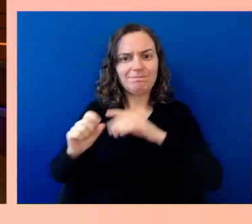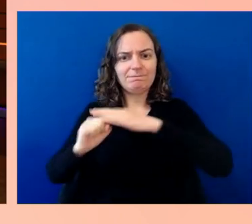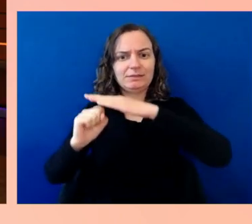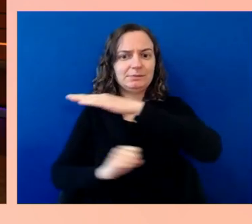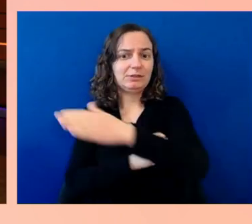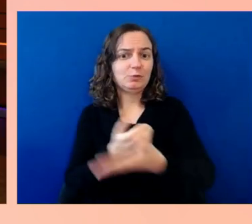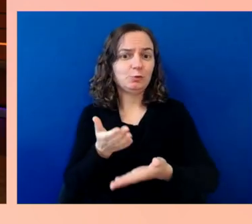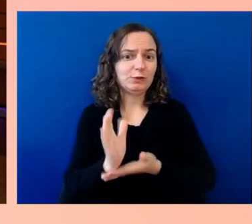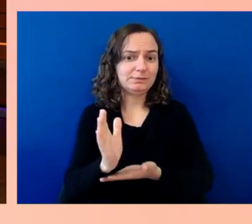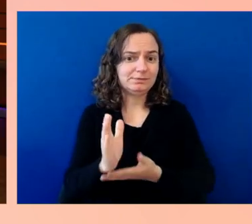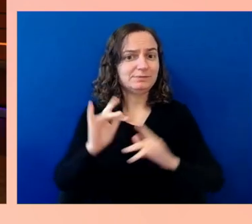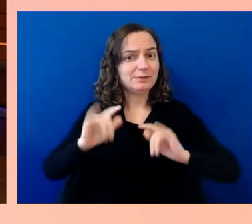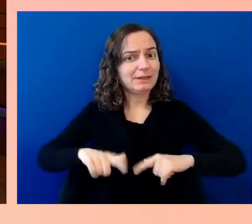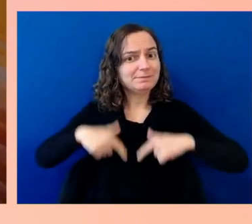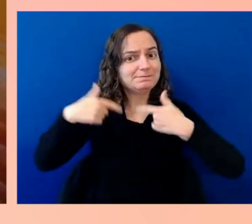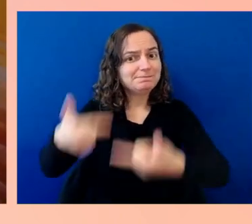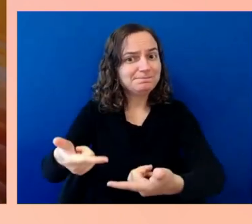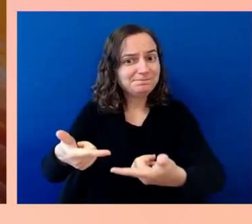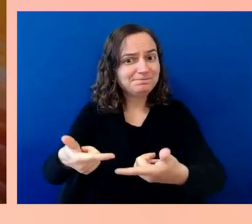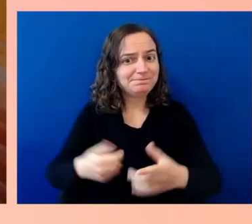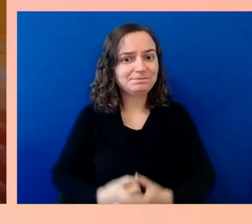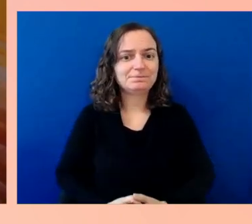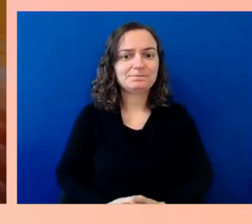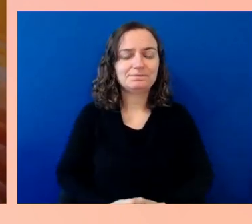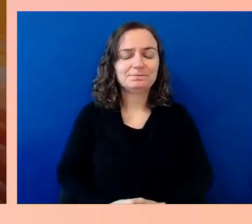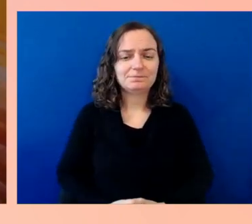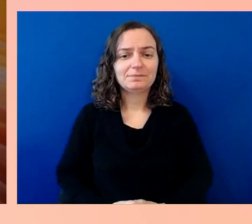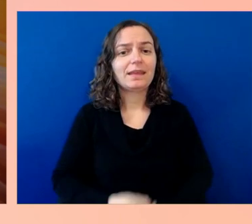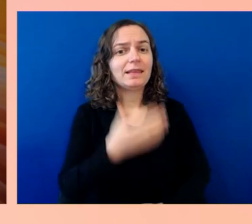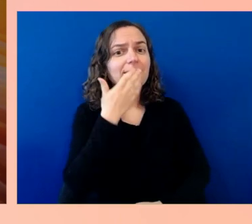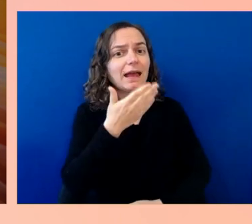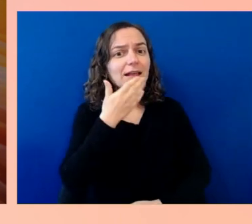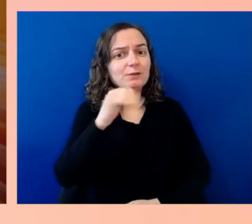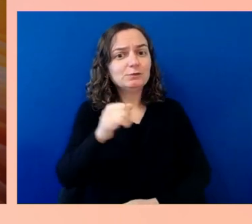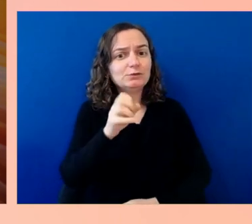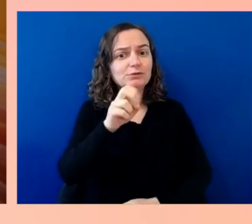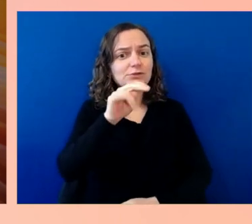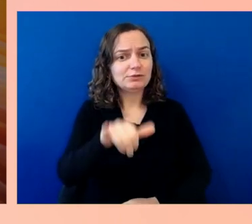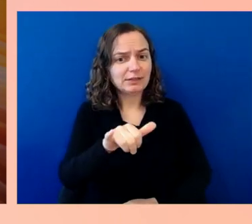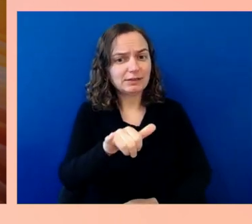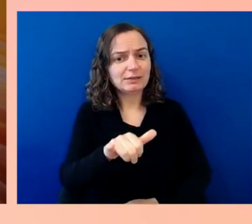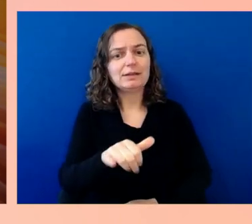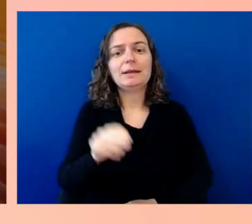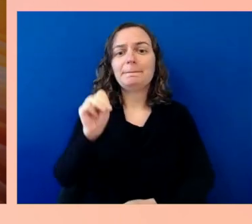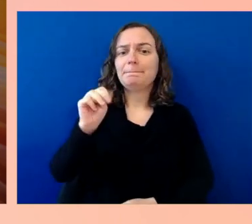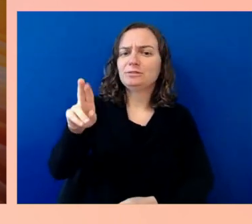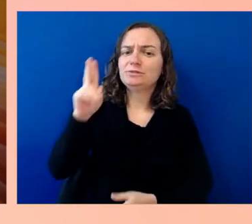Mr. Secretary, thank you so much for joining this important community of people,